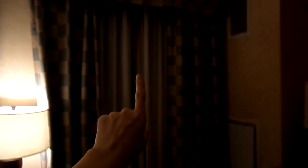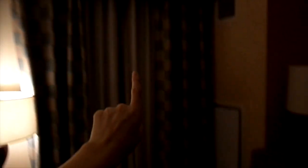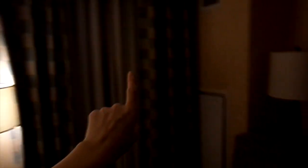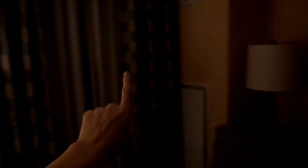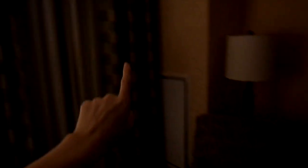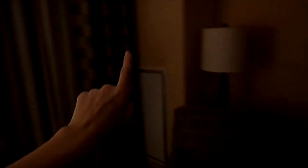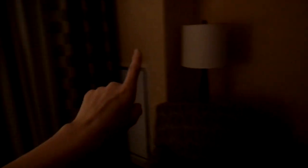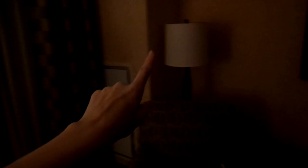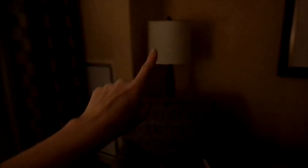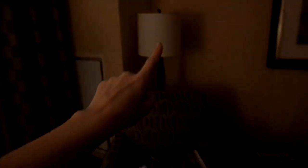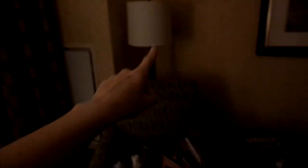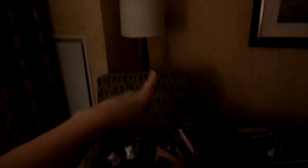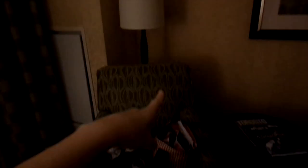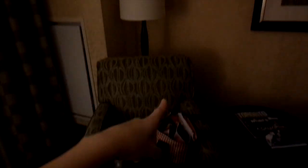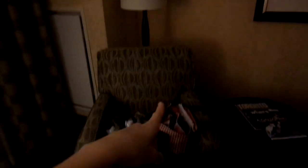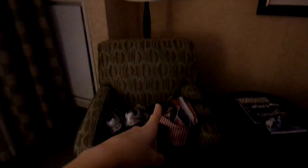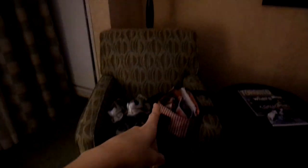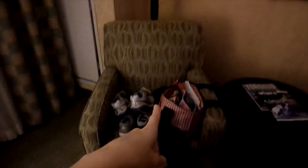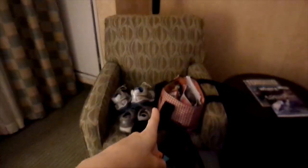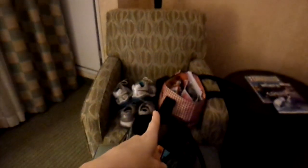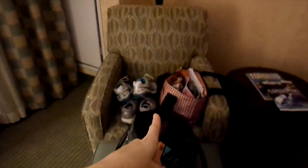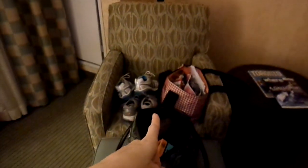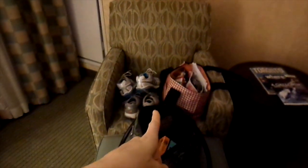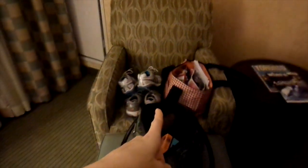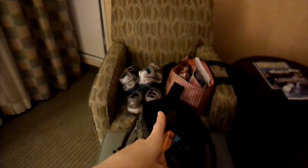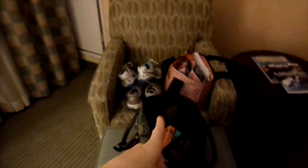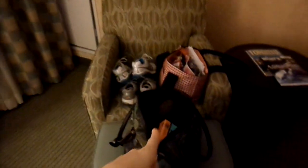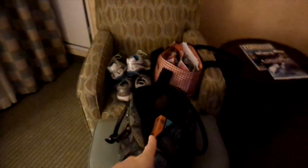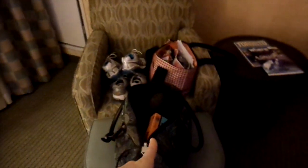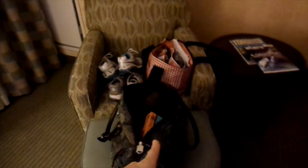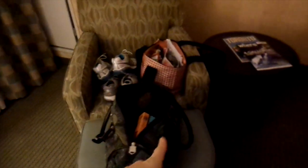chair...